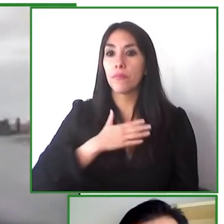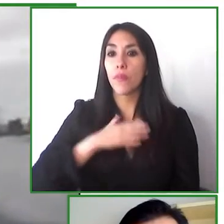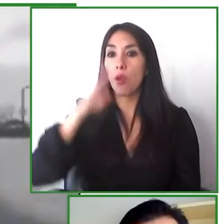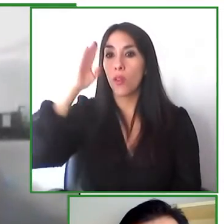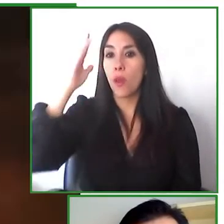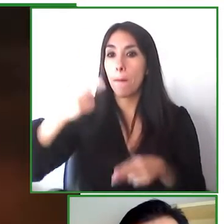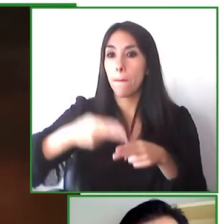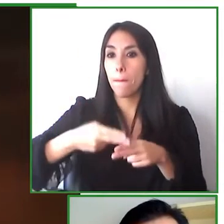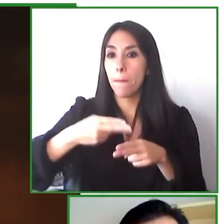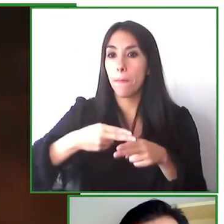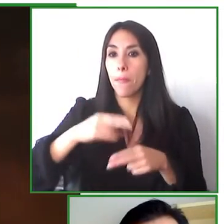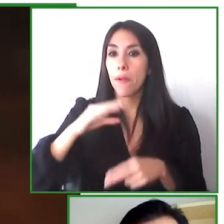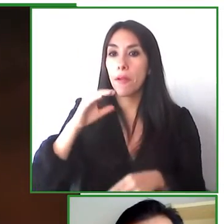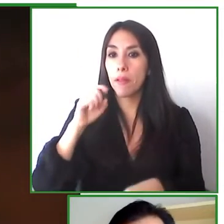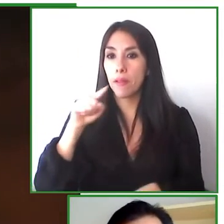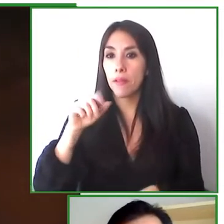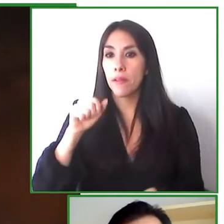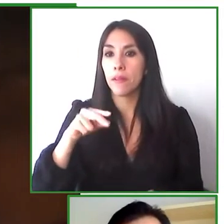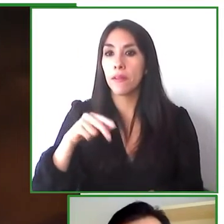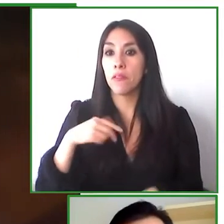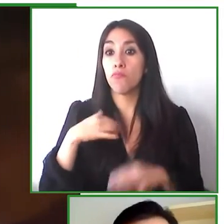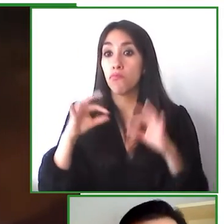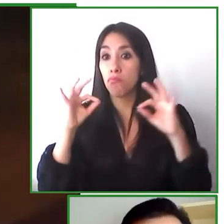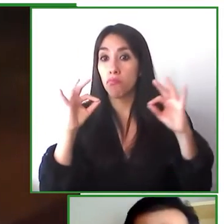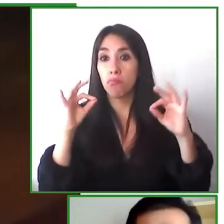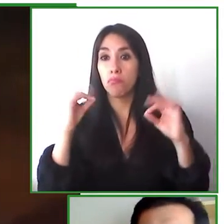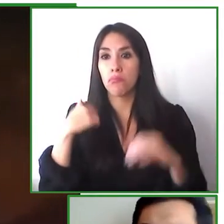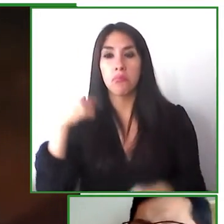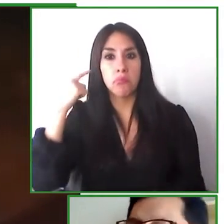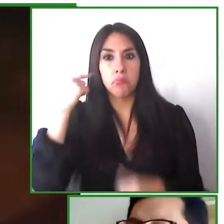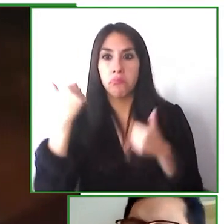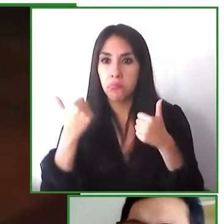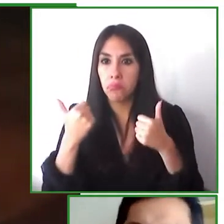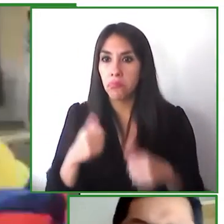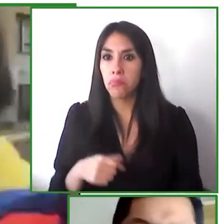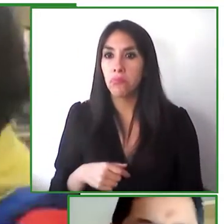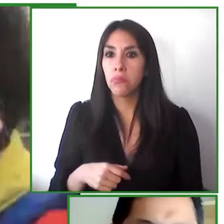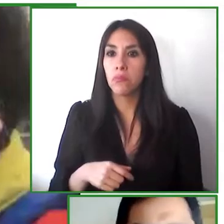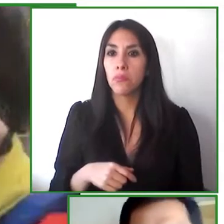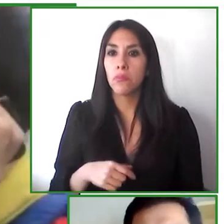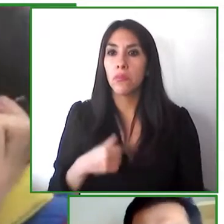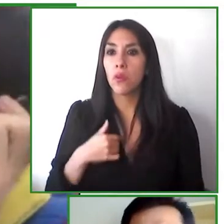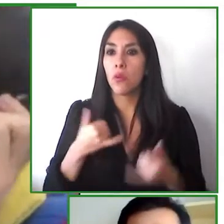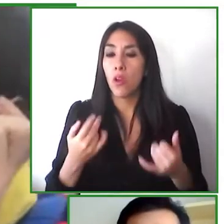they're asking him if he is okay he says look i can see that